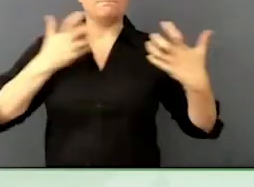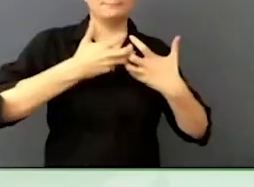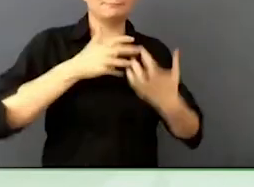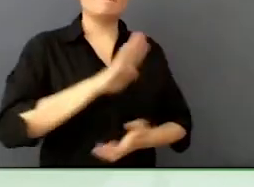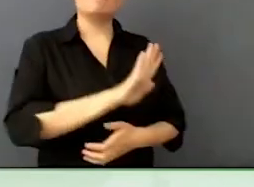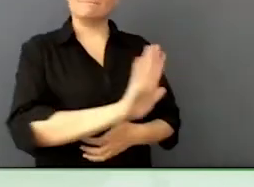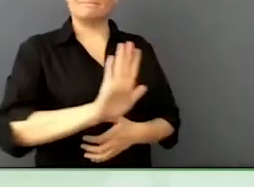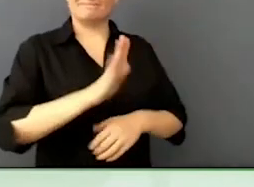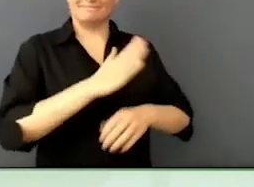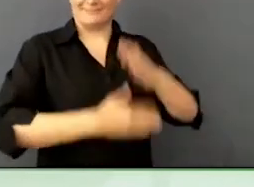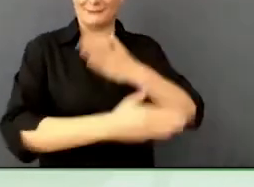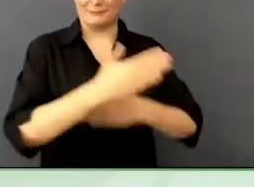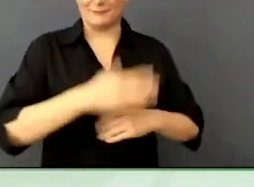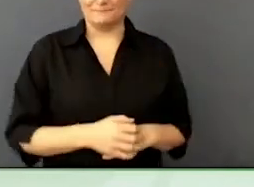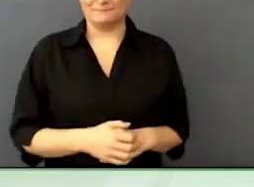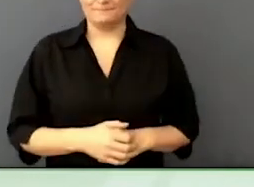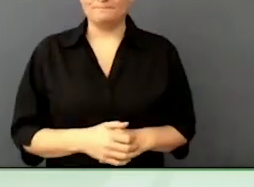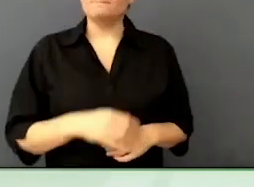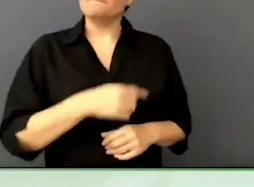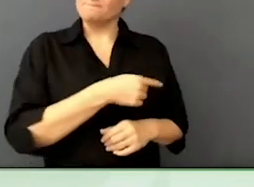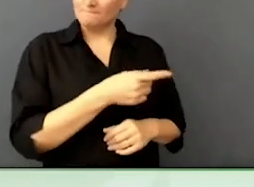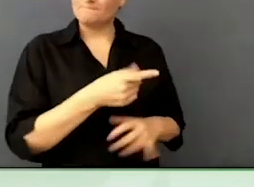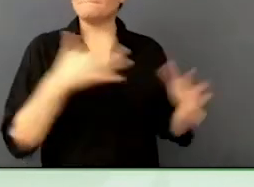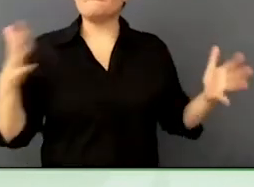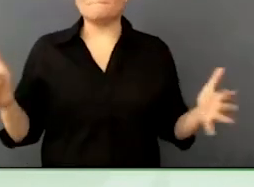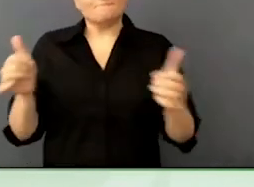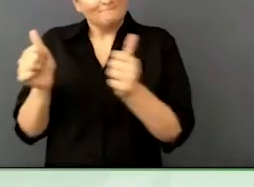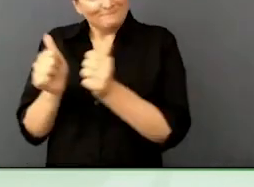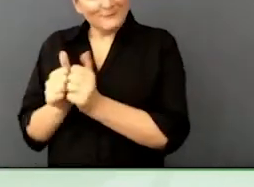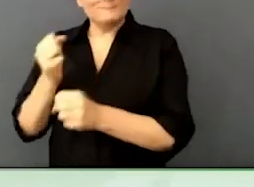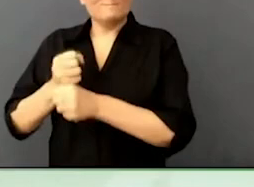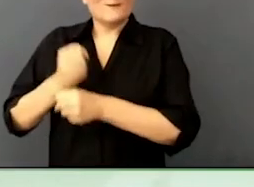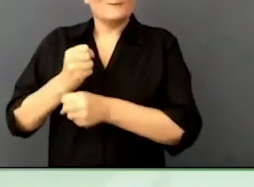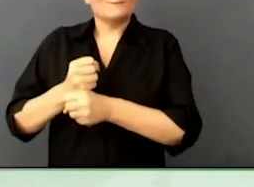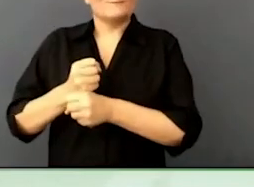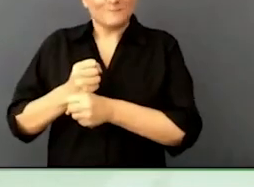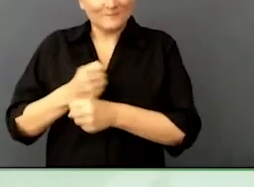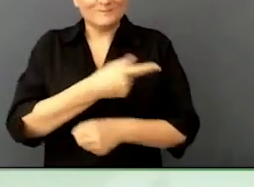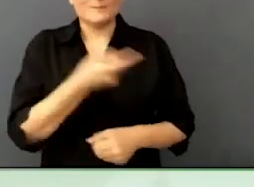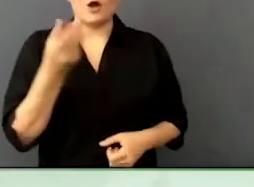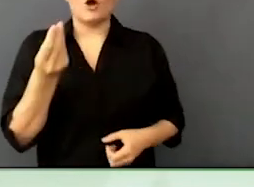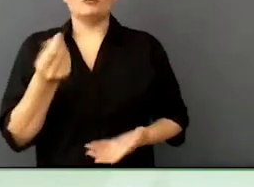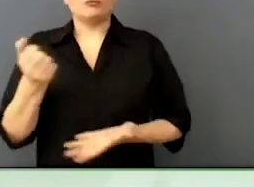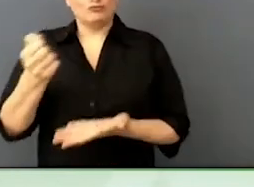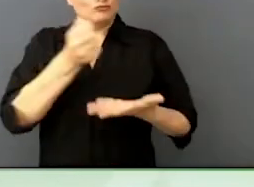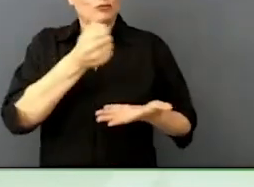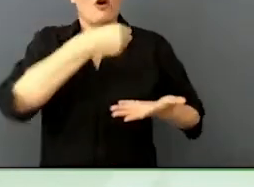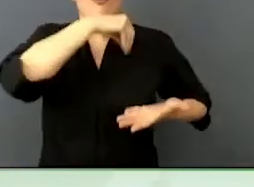an income and understanding the experience of passengers with disabilities and improve those experiences.